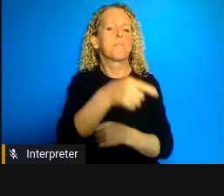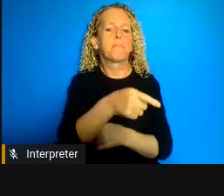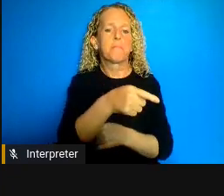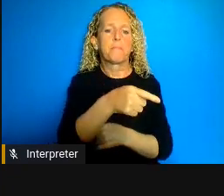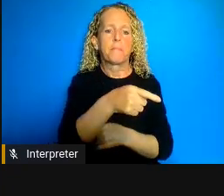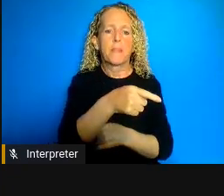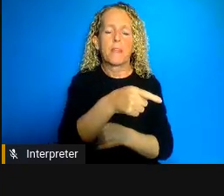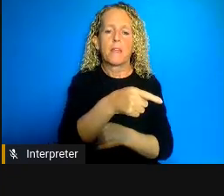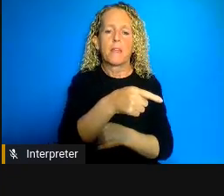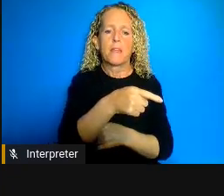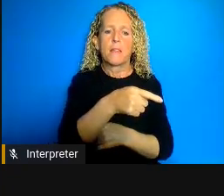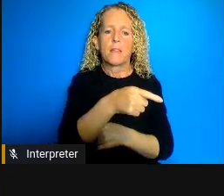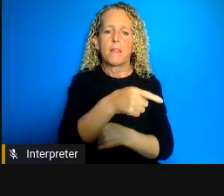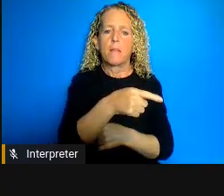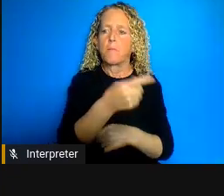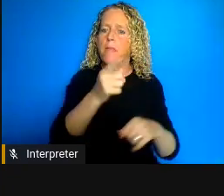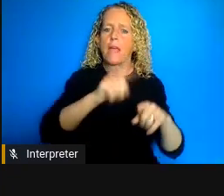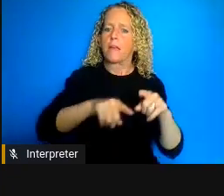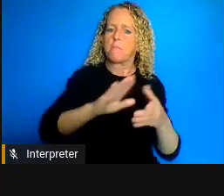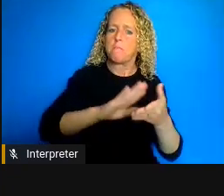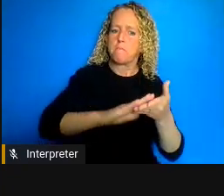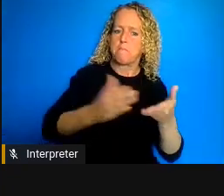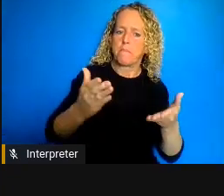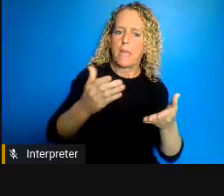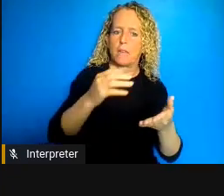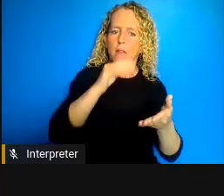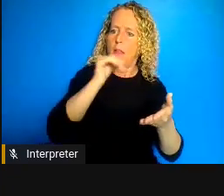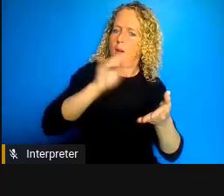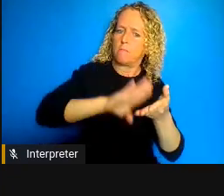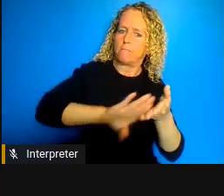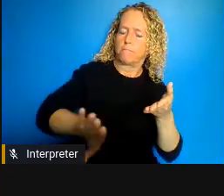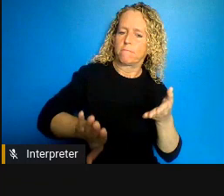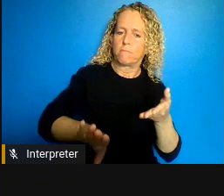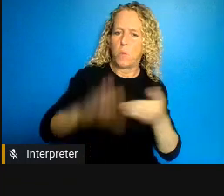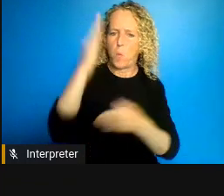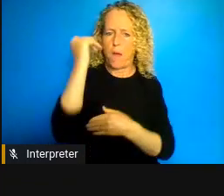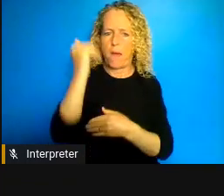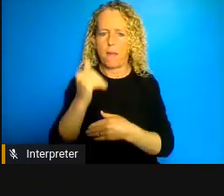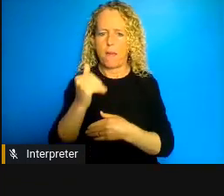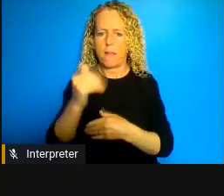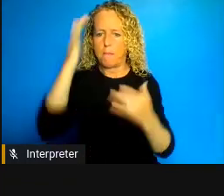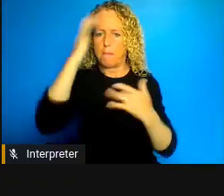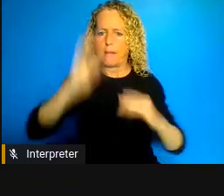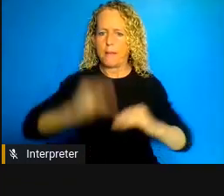None of these people have been released and there are no plans that are made